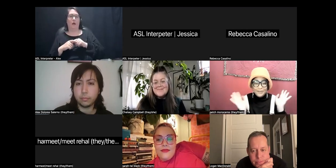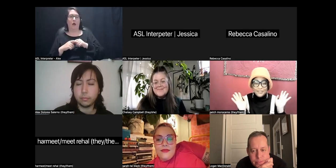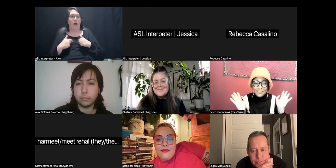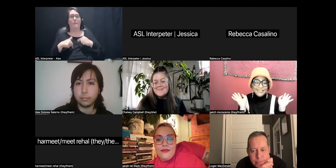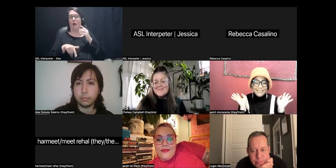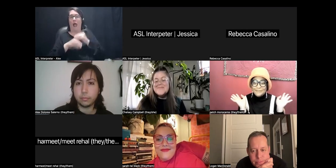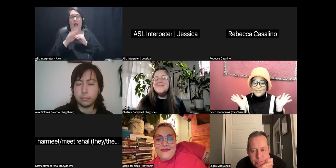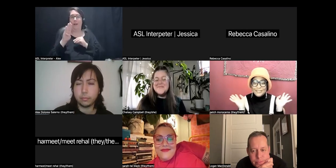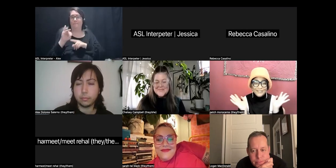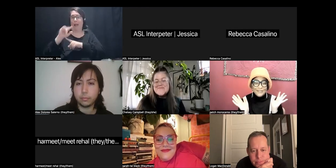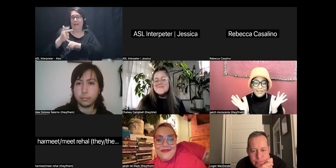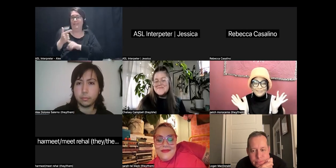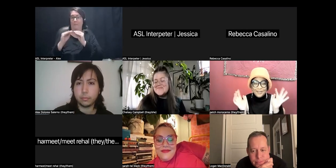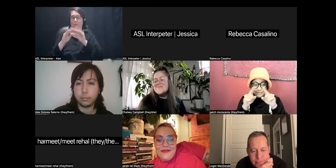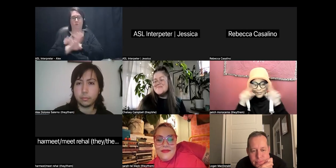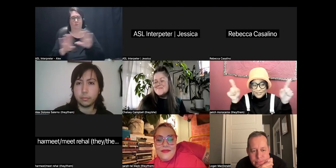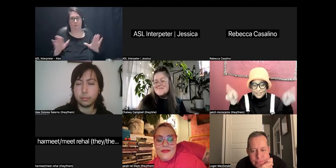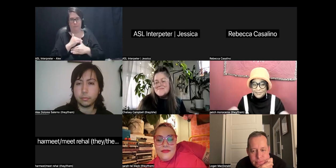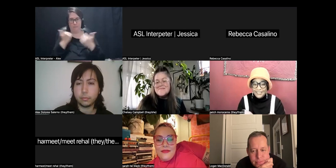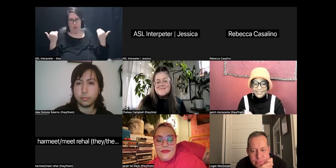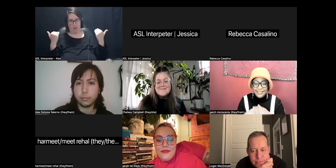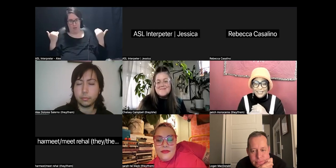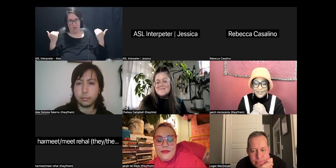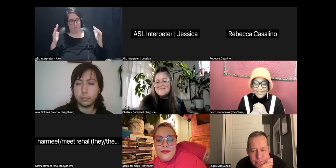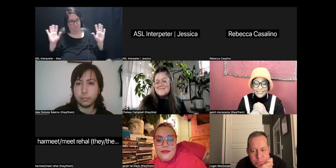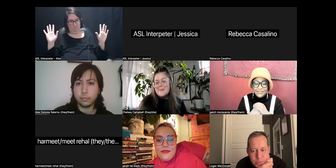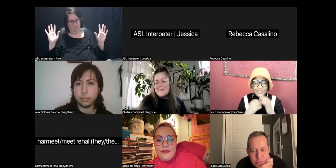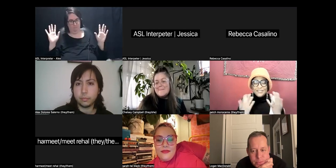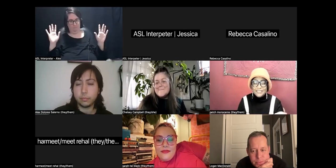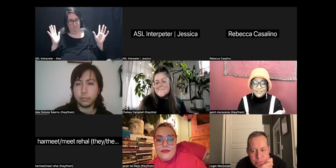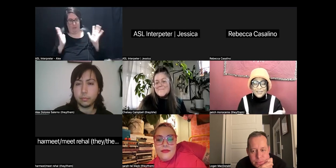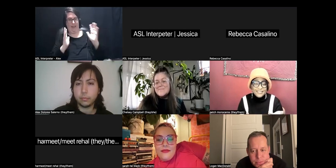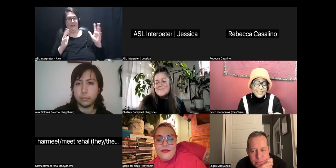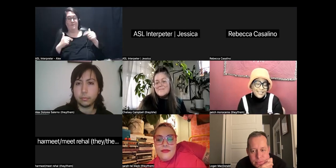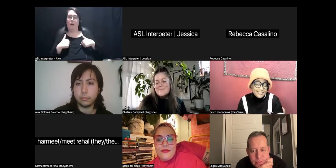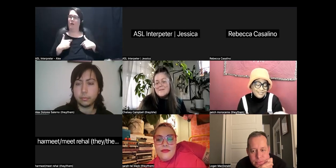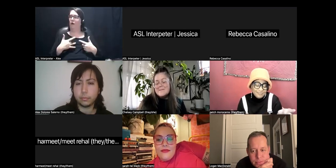in any of my quilts anymore. So all my quilts are going to be raw edges. It just feels like so nice because I like,